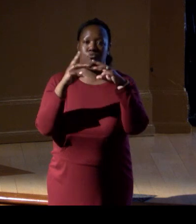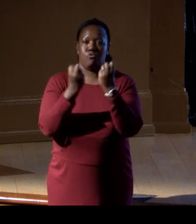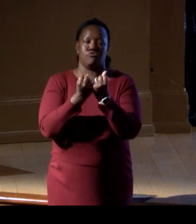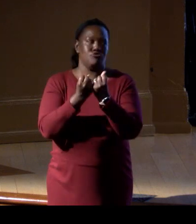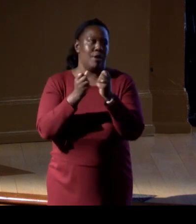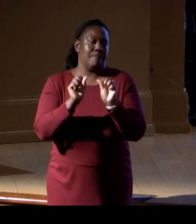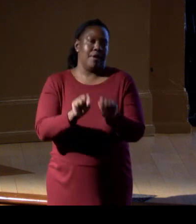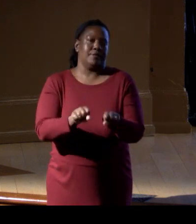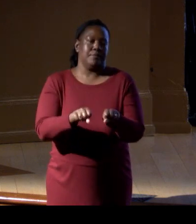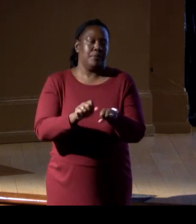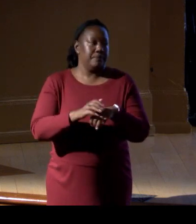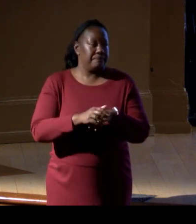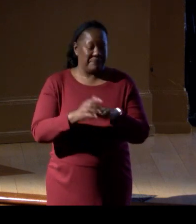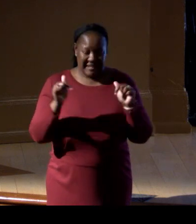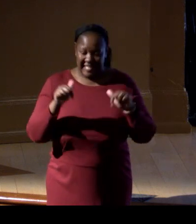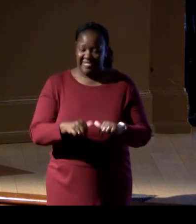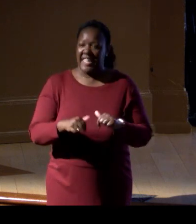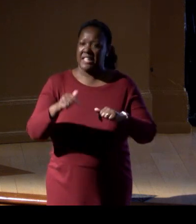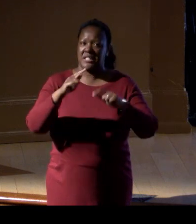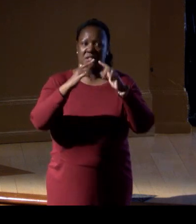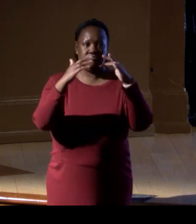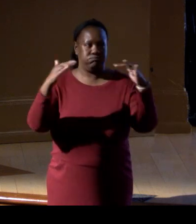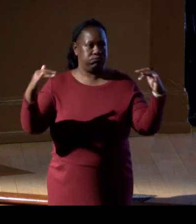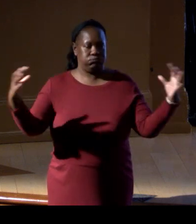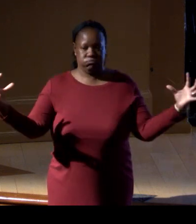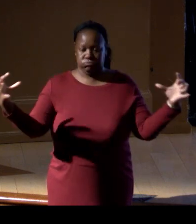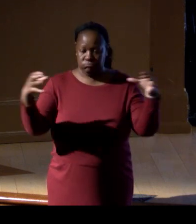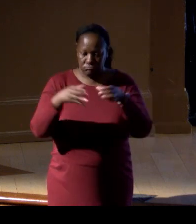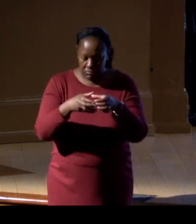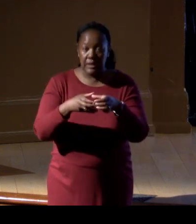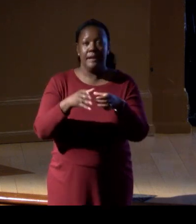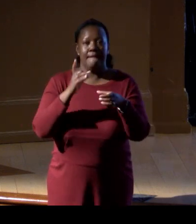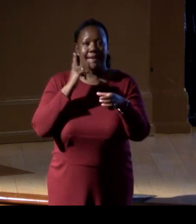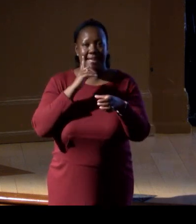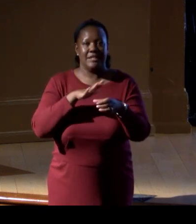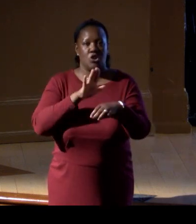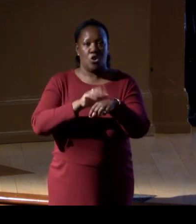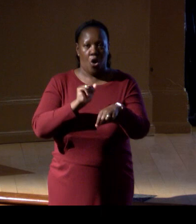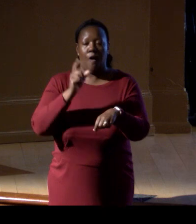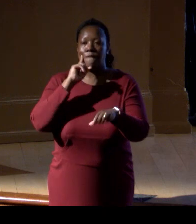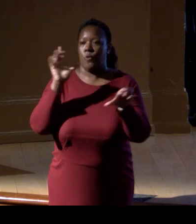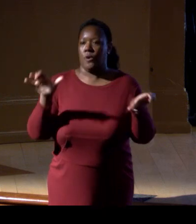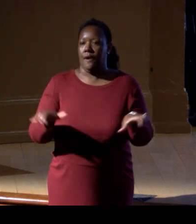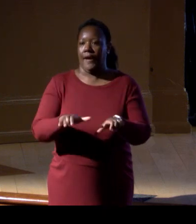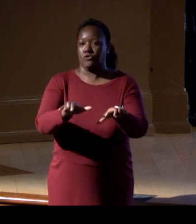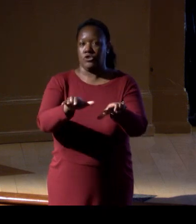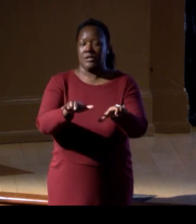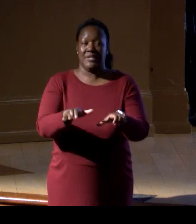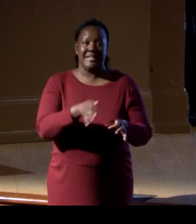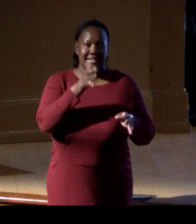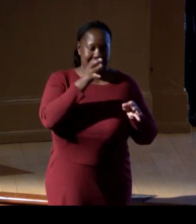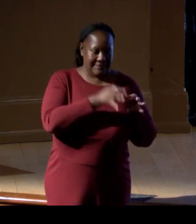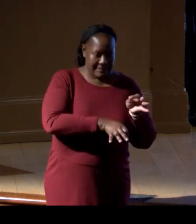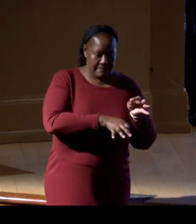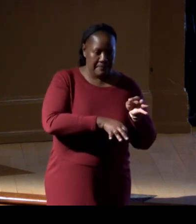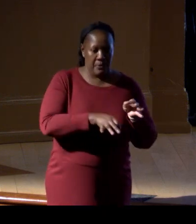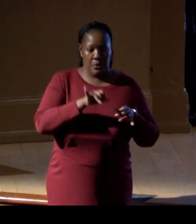This capstone event is a call to action. Simple, scalable, non-destructive,